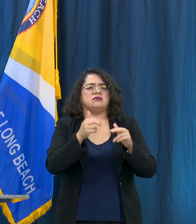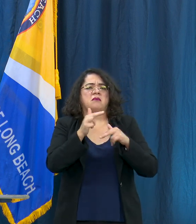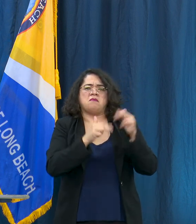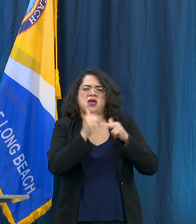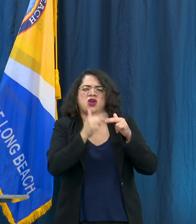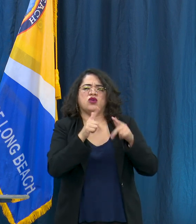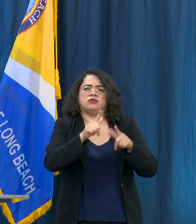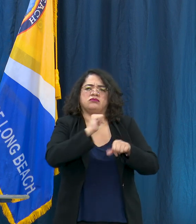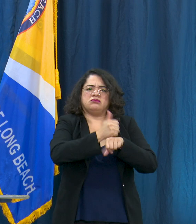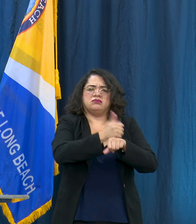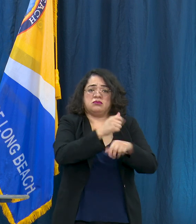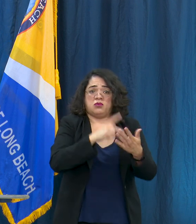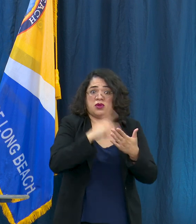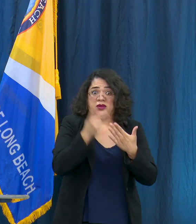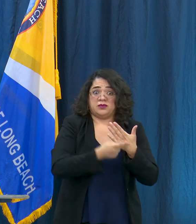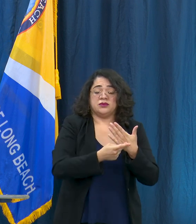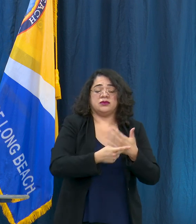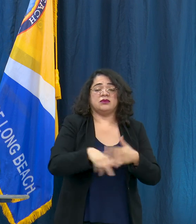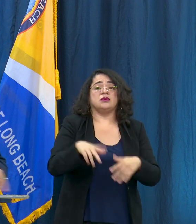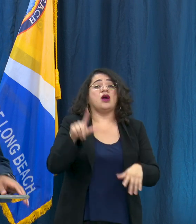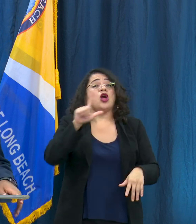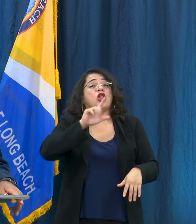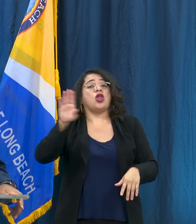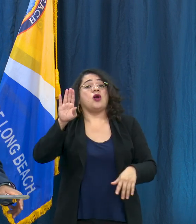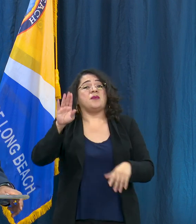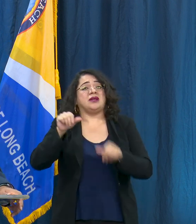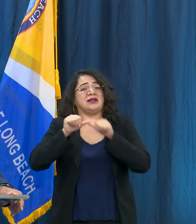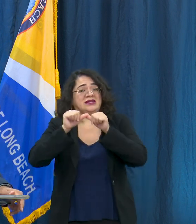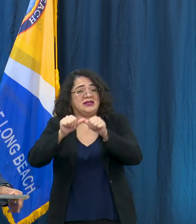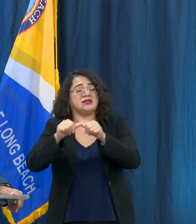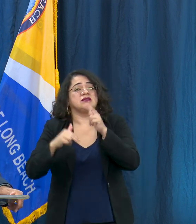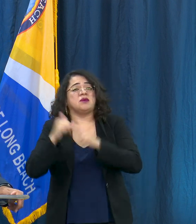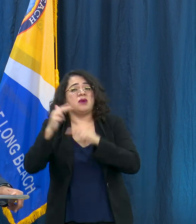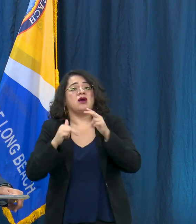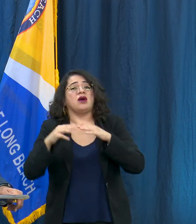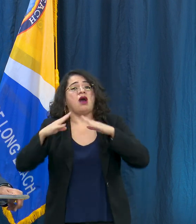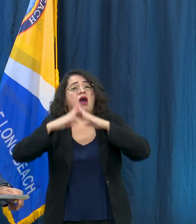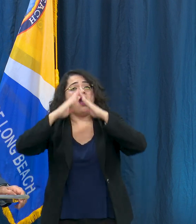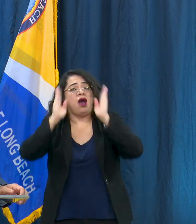Long Beach continues to build additional housing opportunities, there is a lot of